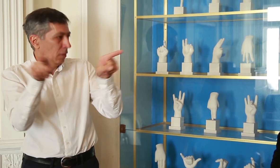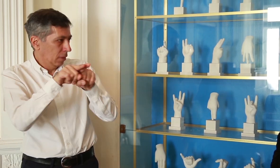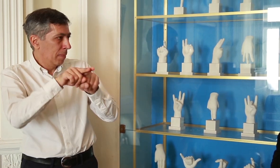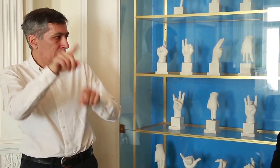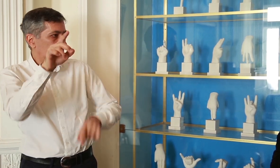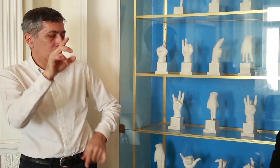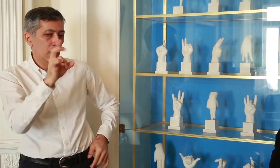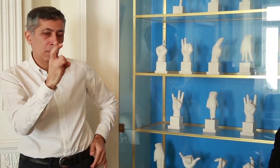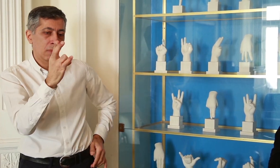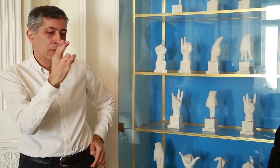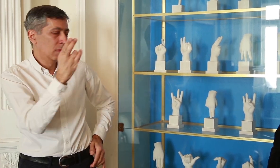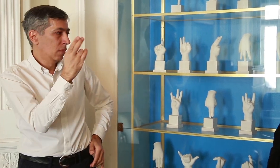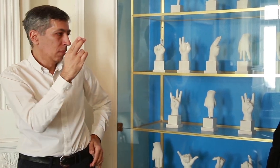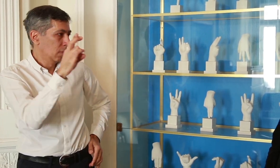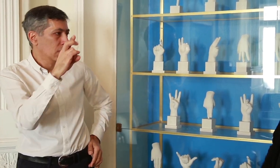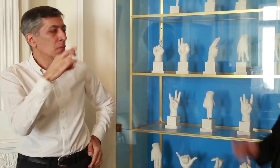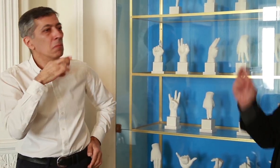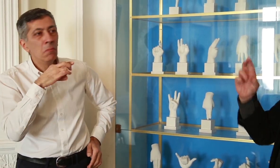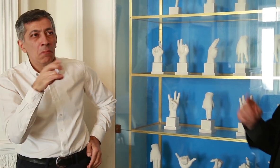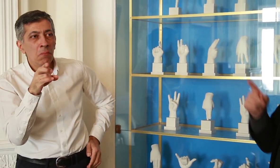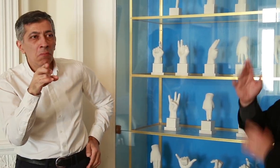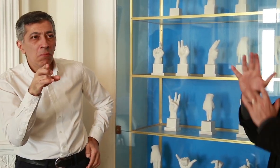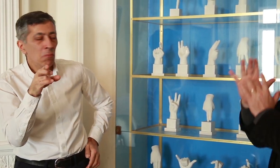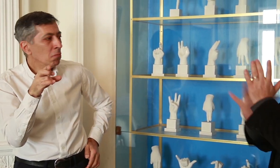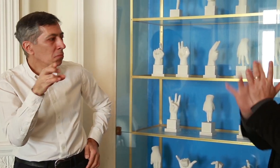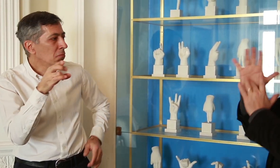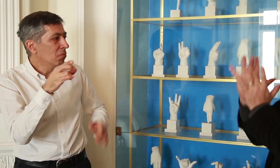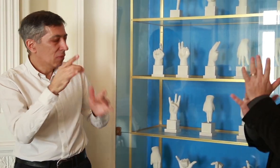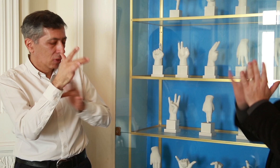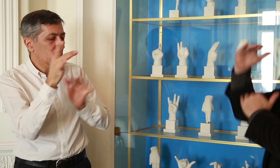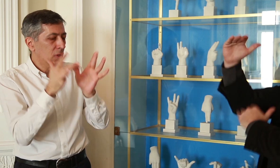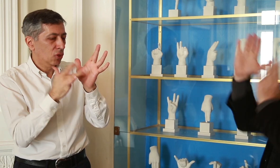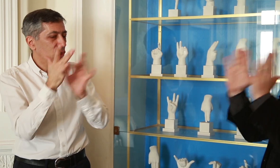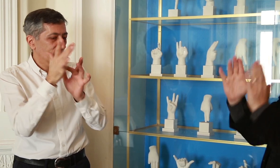to open the studio because I saw that